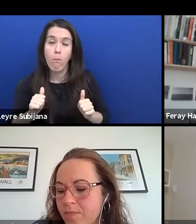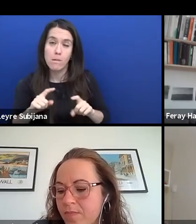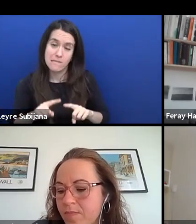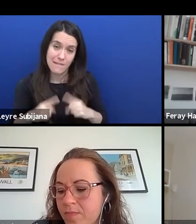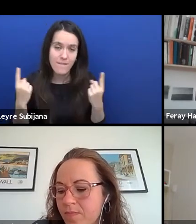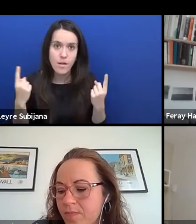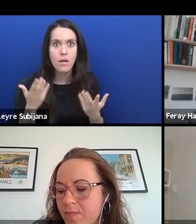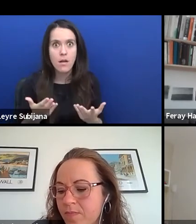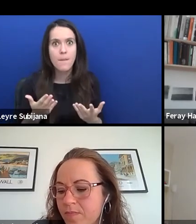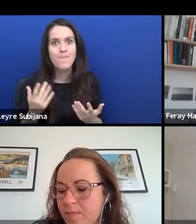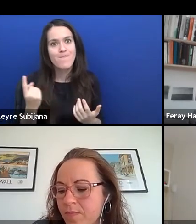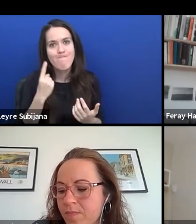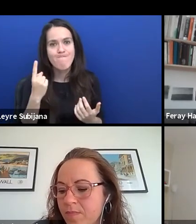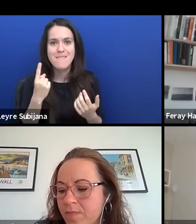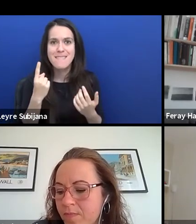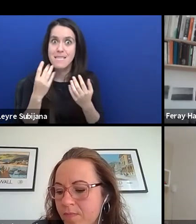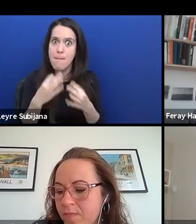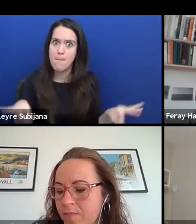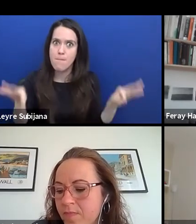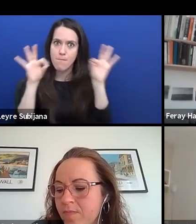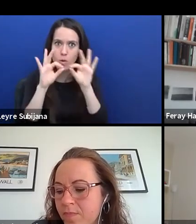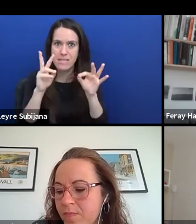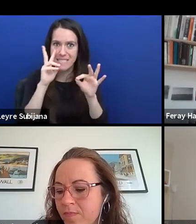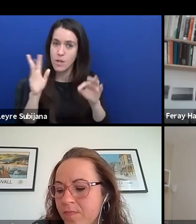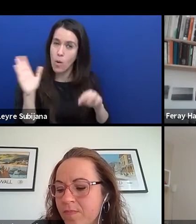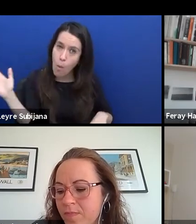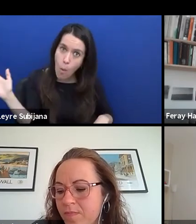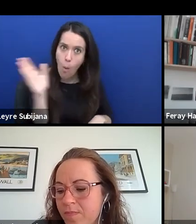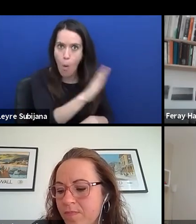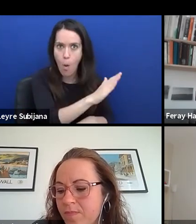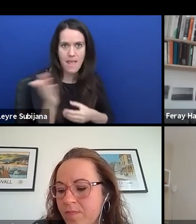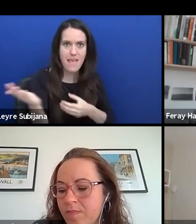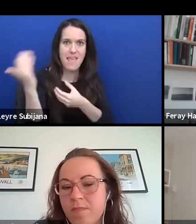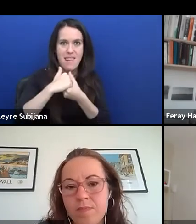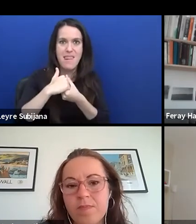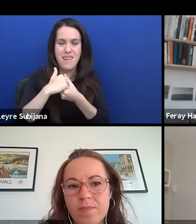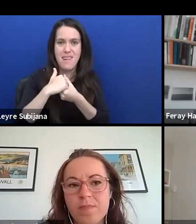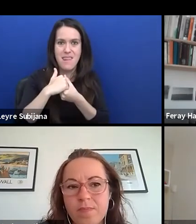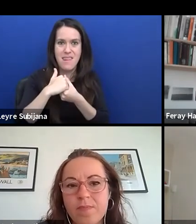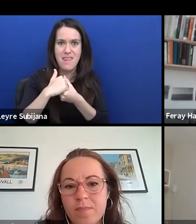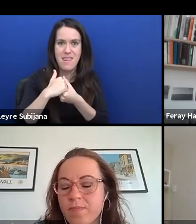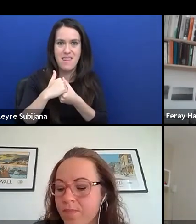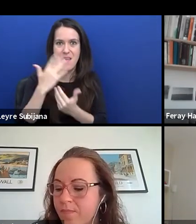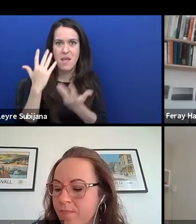it's important to bring everyone in and even if you don't see completely eye to eye,